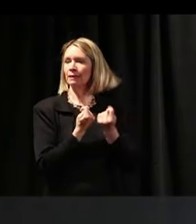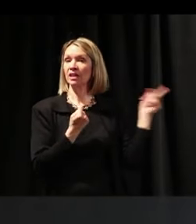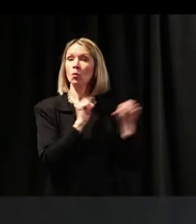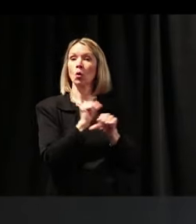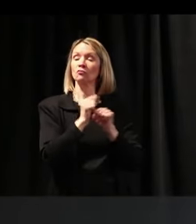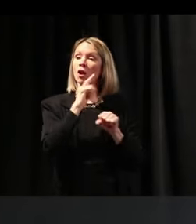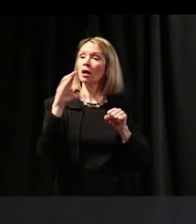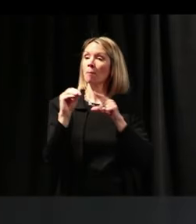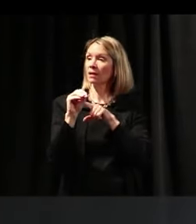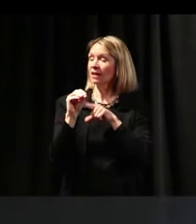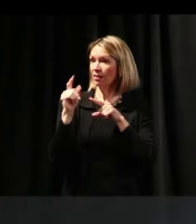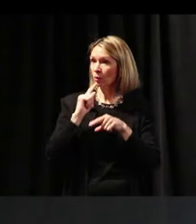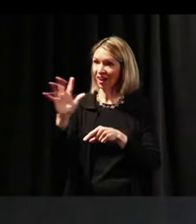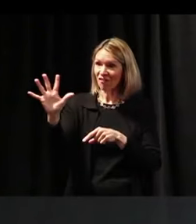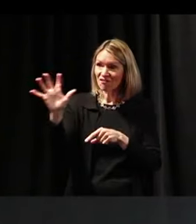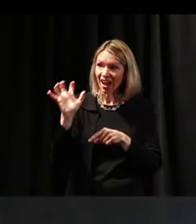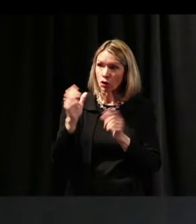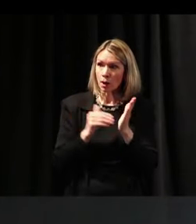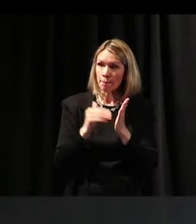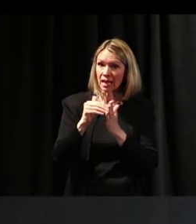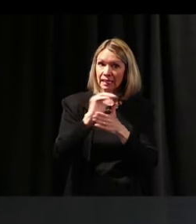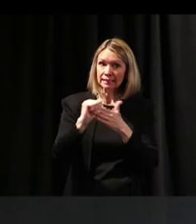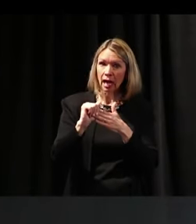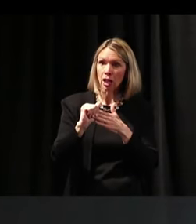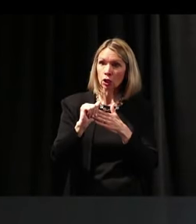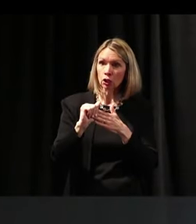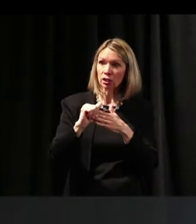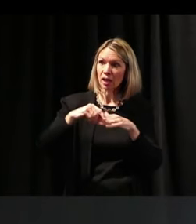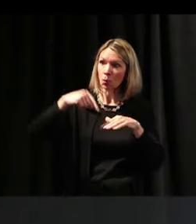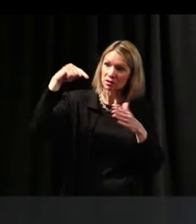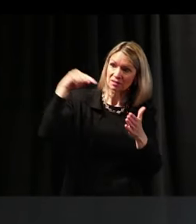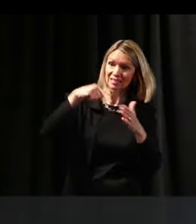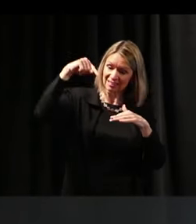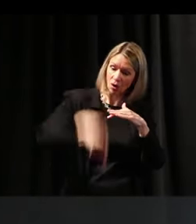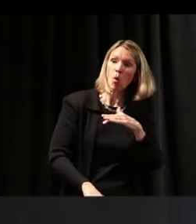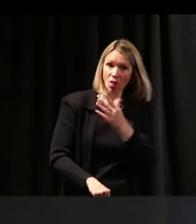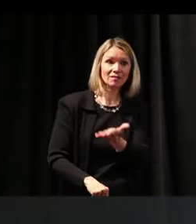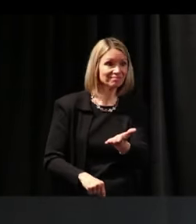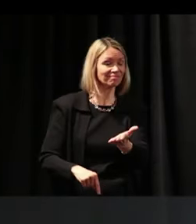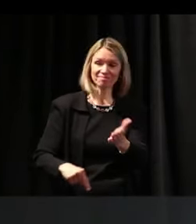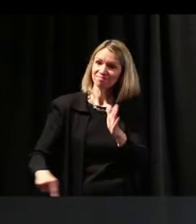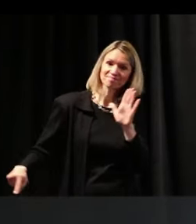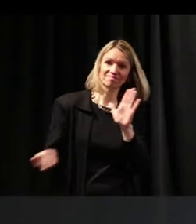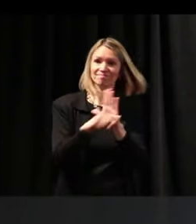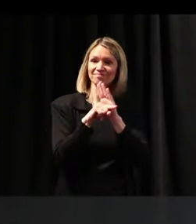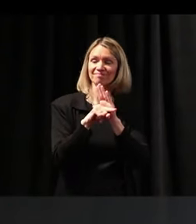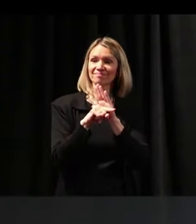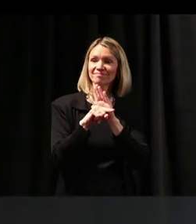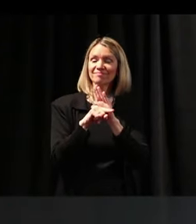that was 500 million dollars in the hole. And had this little project on the side,